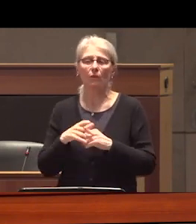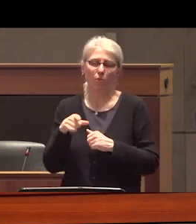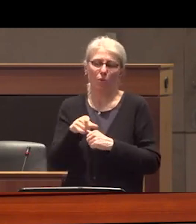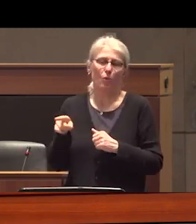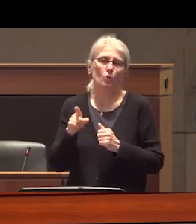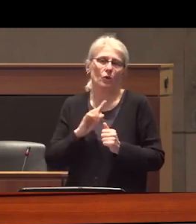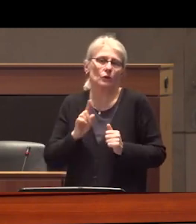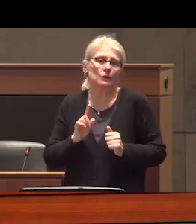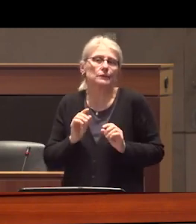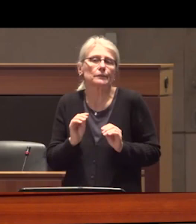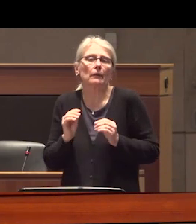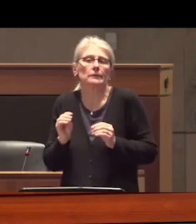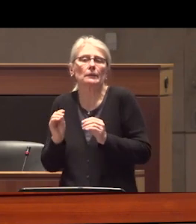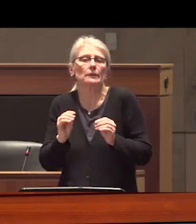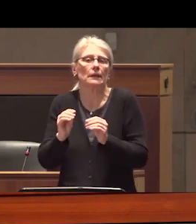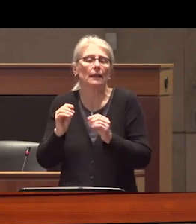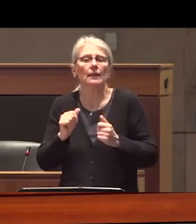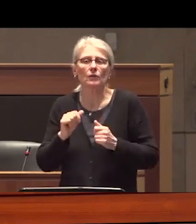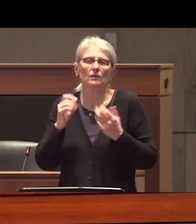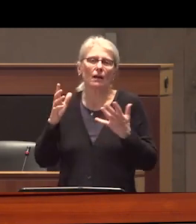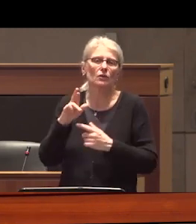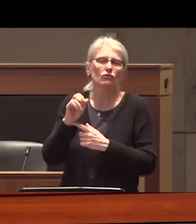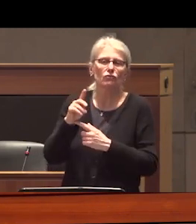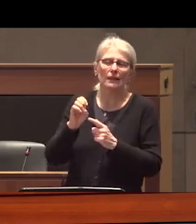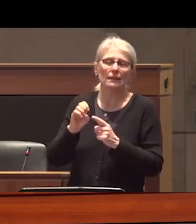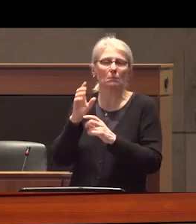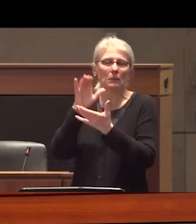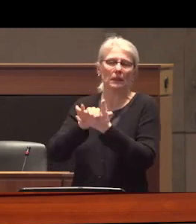Sellers and there's a lot of kind of racist myth attached to people who use drugs but profit is